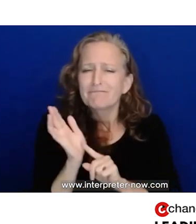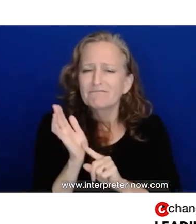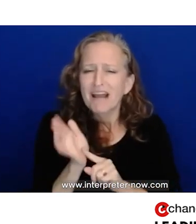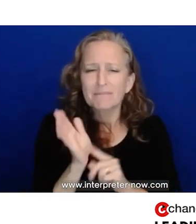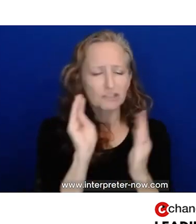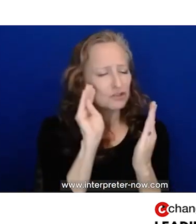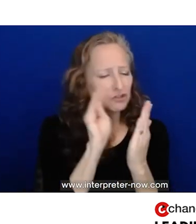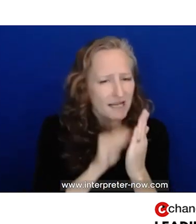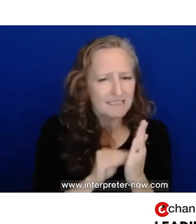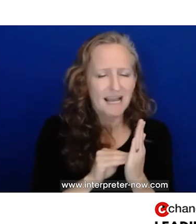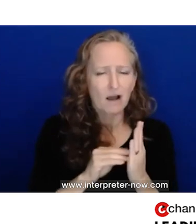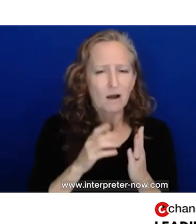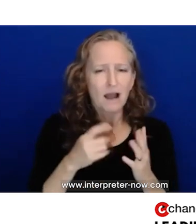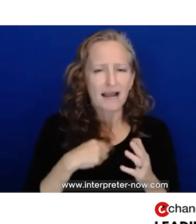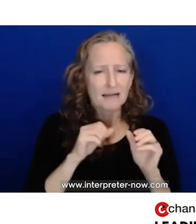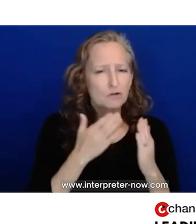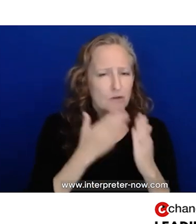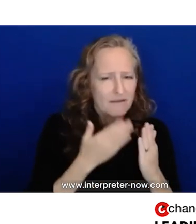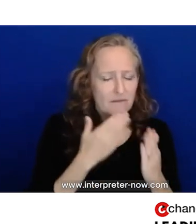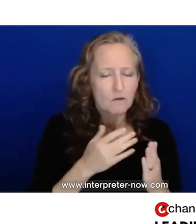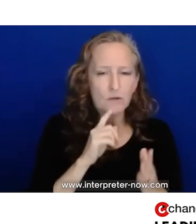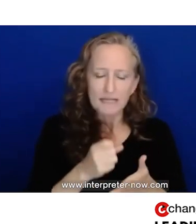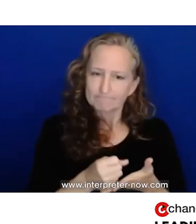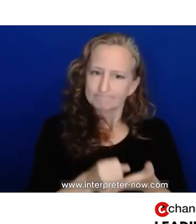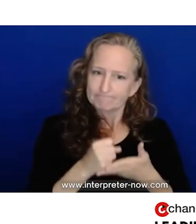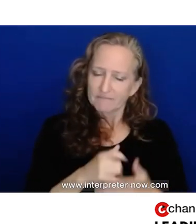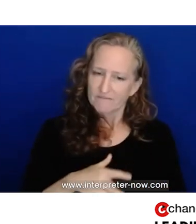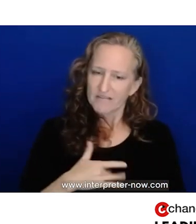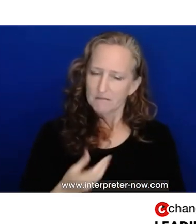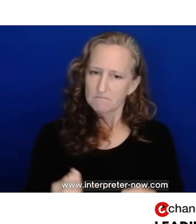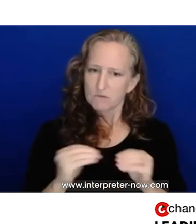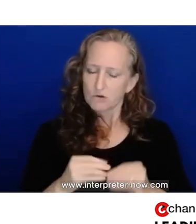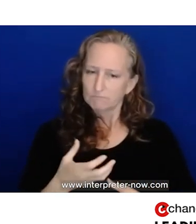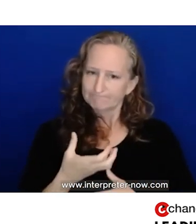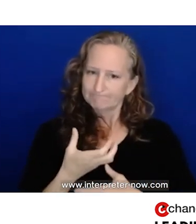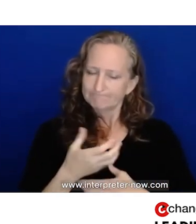you're grateful for, literally increases your sense of wellbeing at incredible levels. So